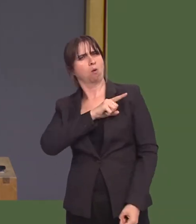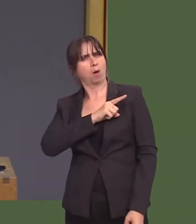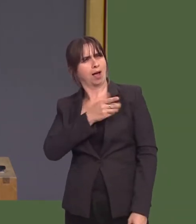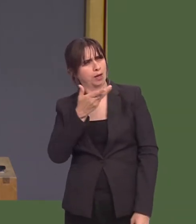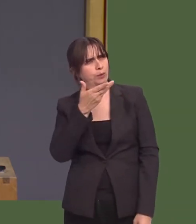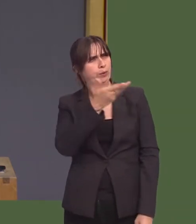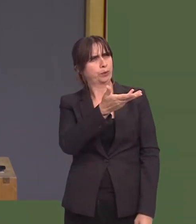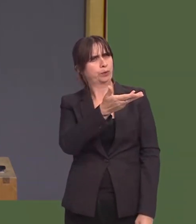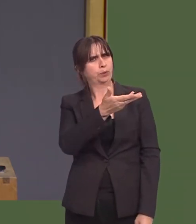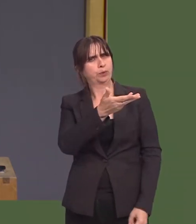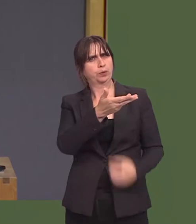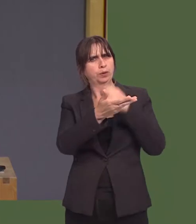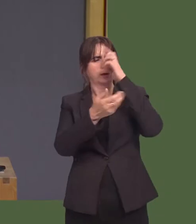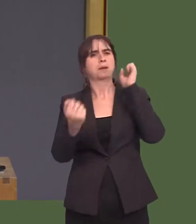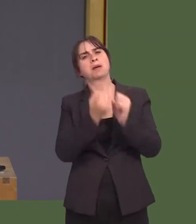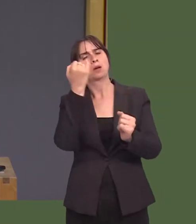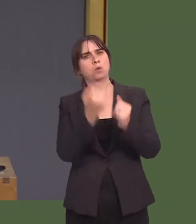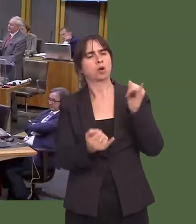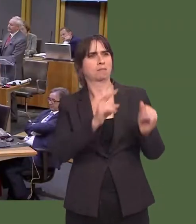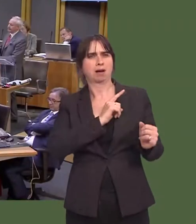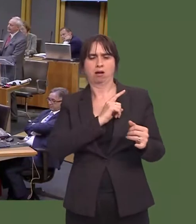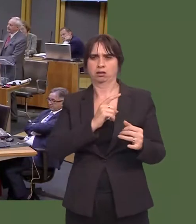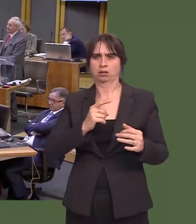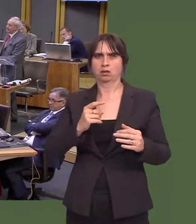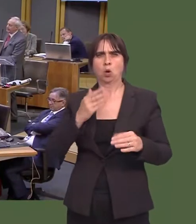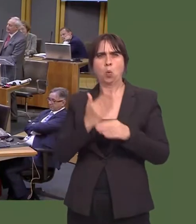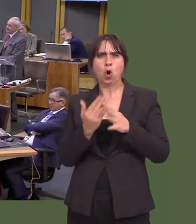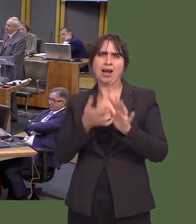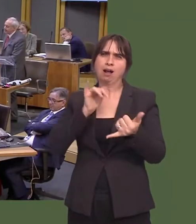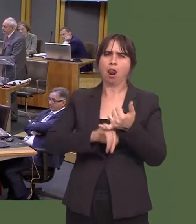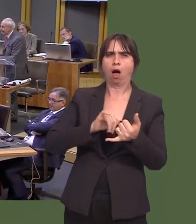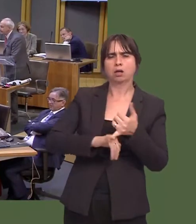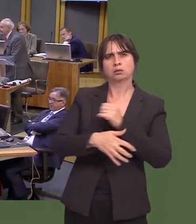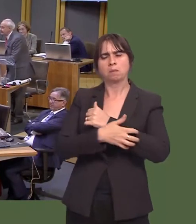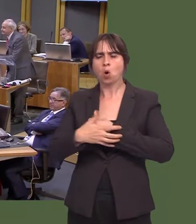a situation where working class wages are driven down so that, for many people, the minimum wage is the maximum wage.